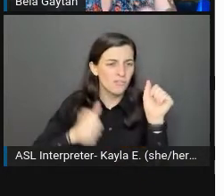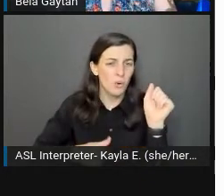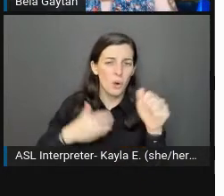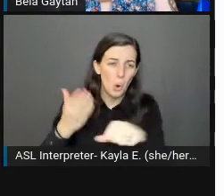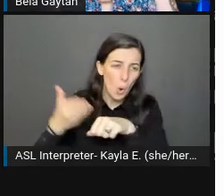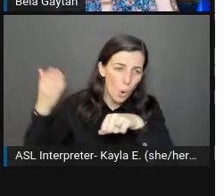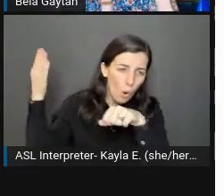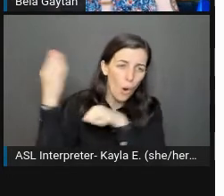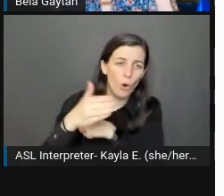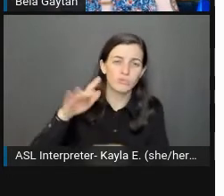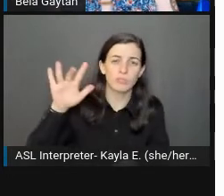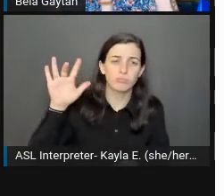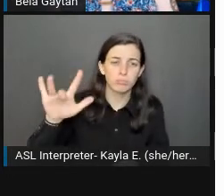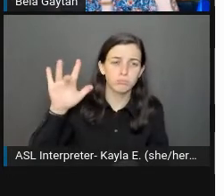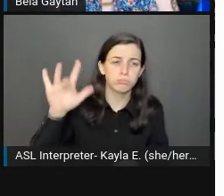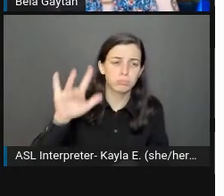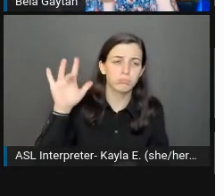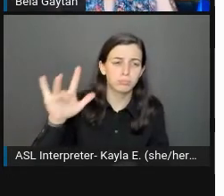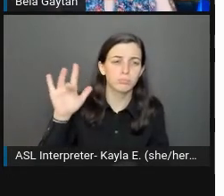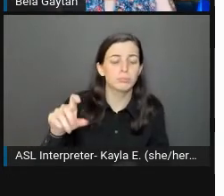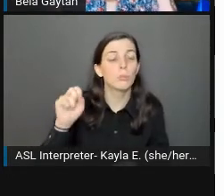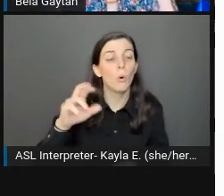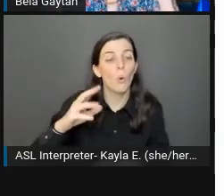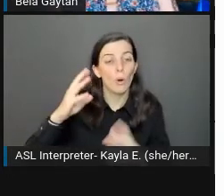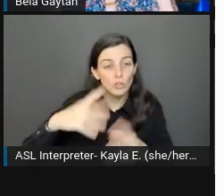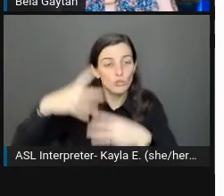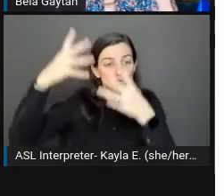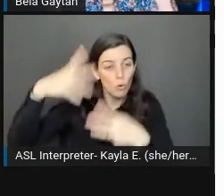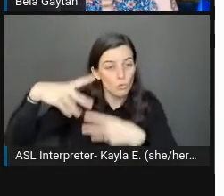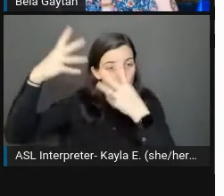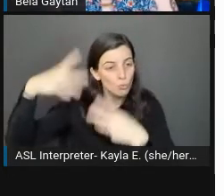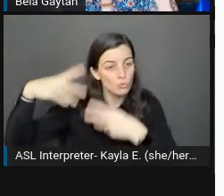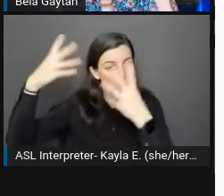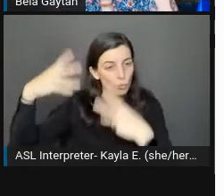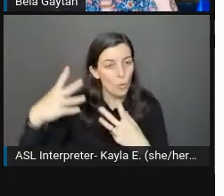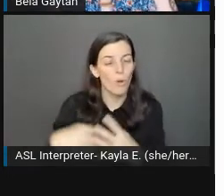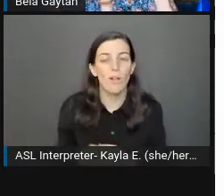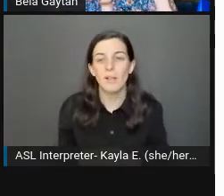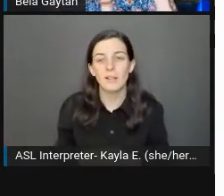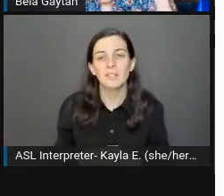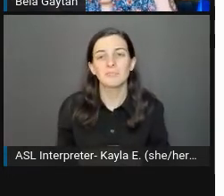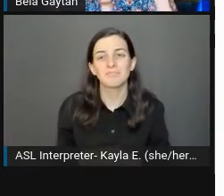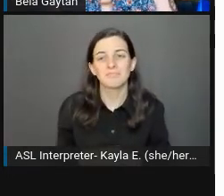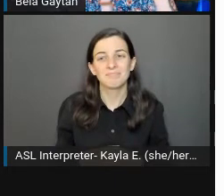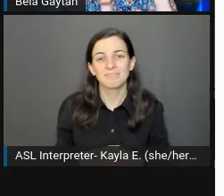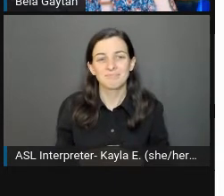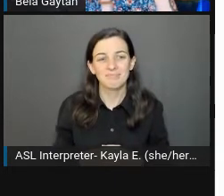This one, I don't believe I see it anywhere when I'm looking at different accessibility guidelines,